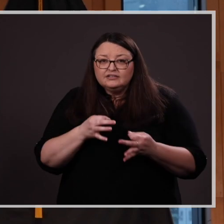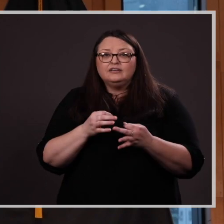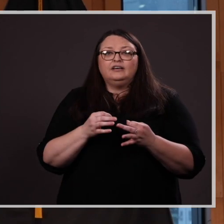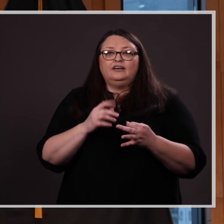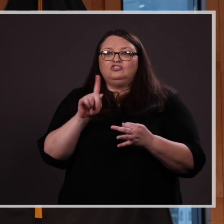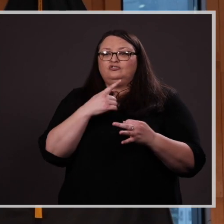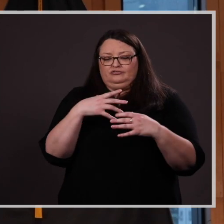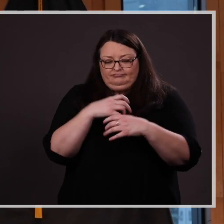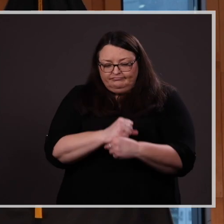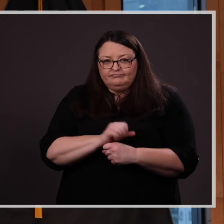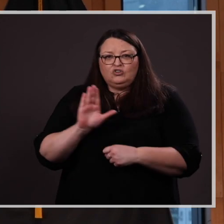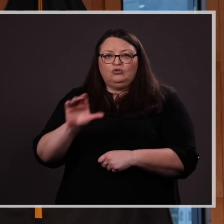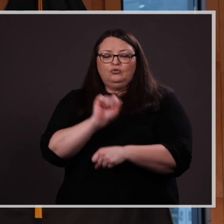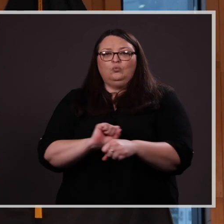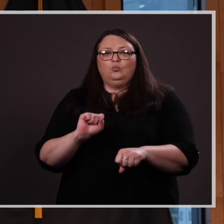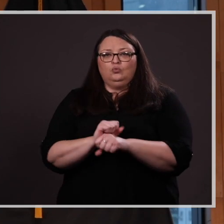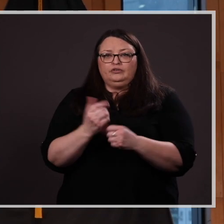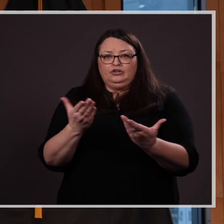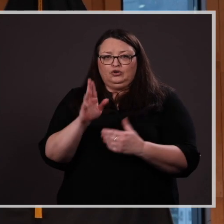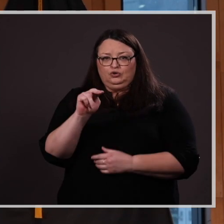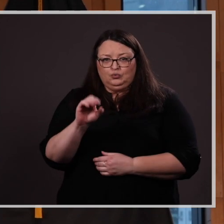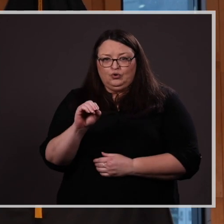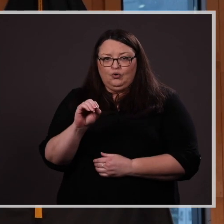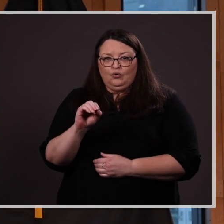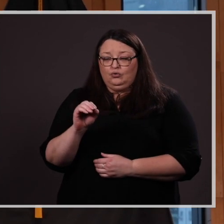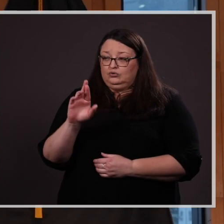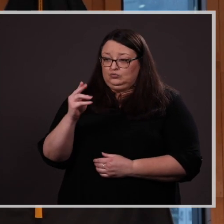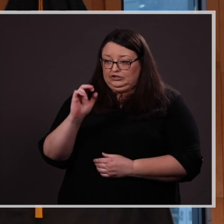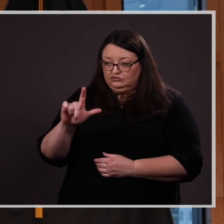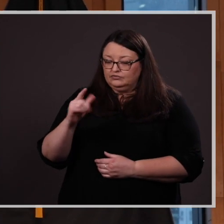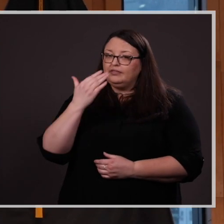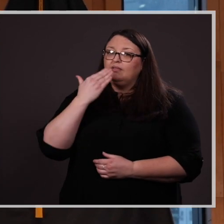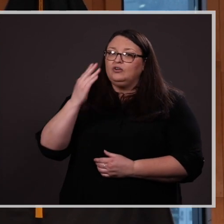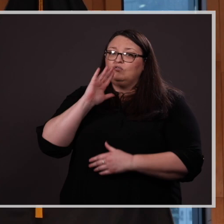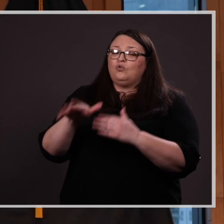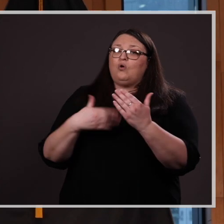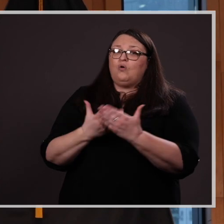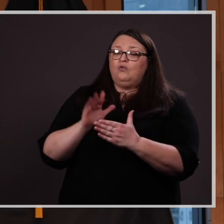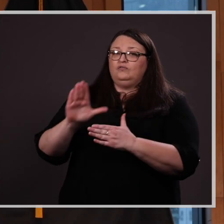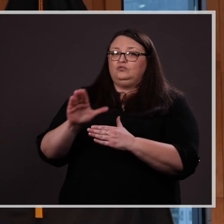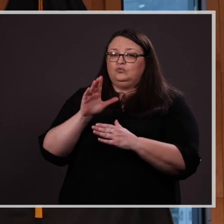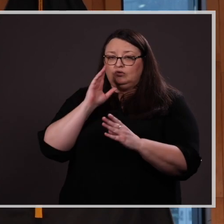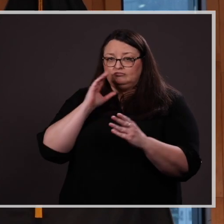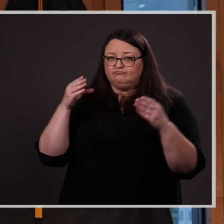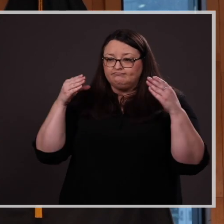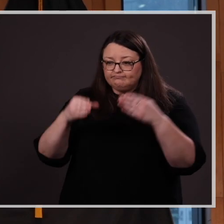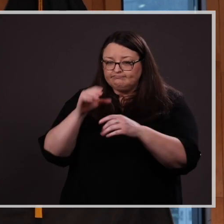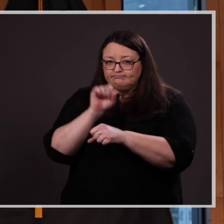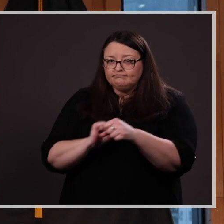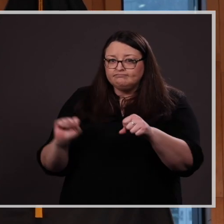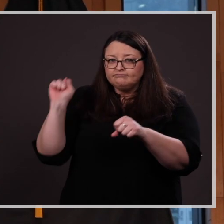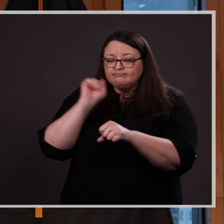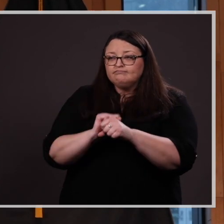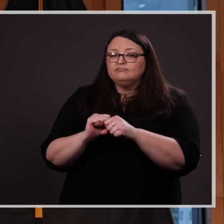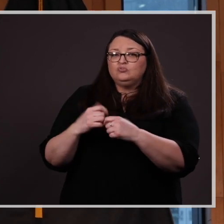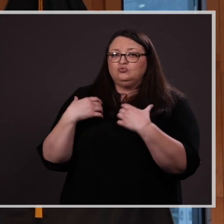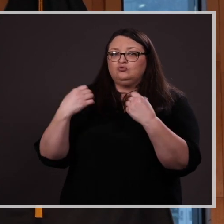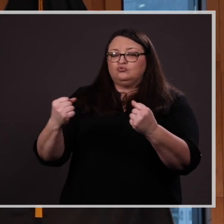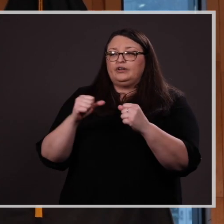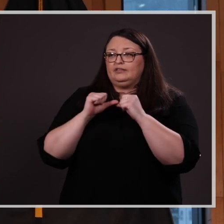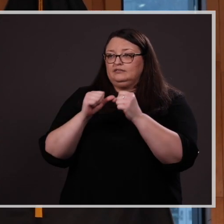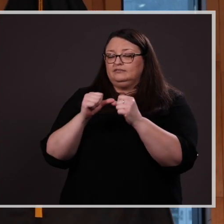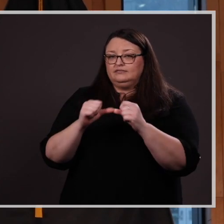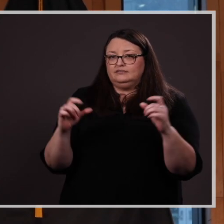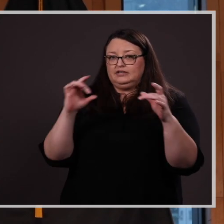hard work at UNO. Rachel, thank you for your dedication to strengthening existing connections